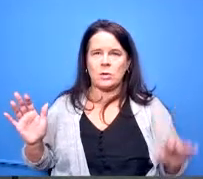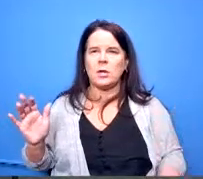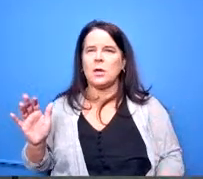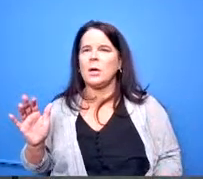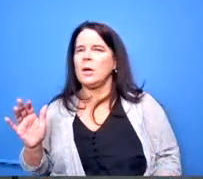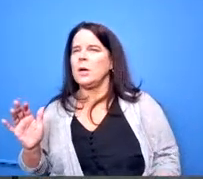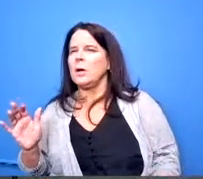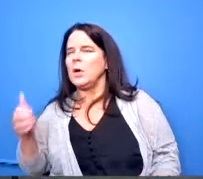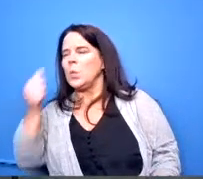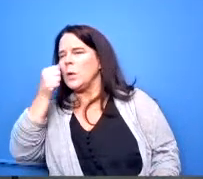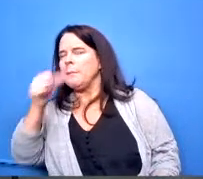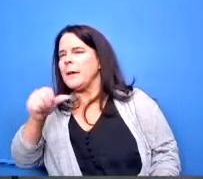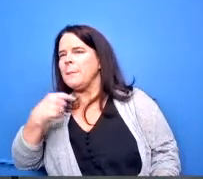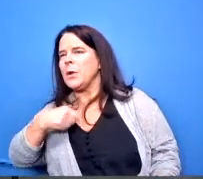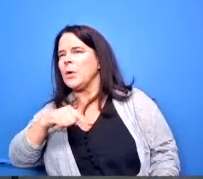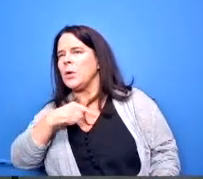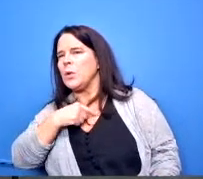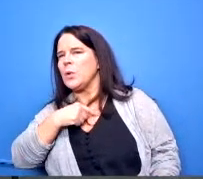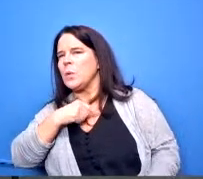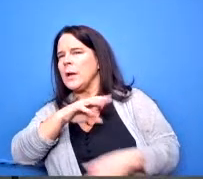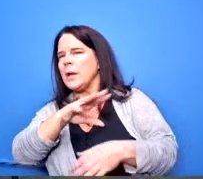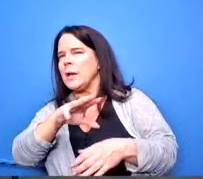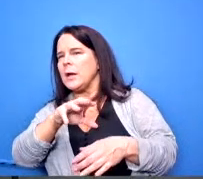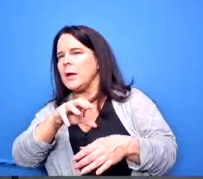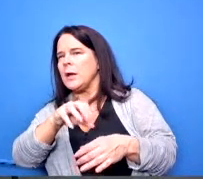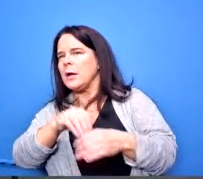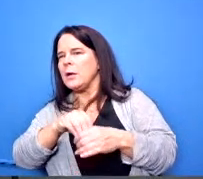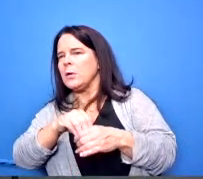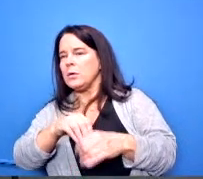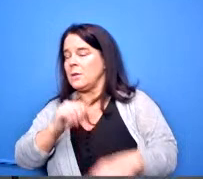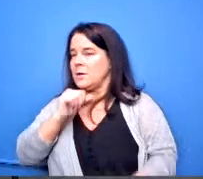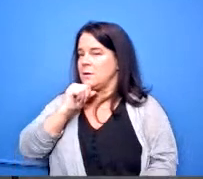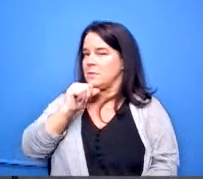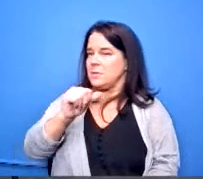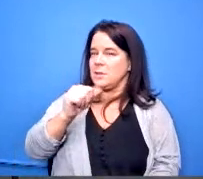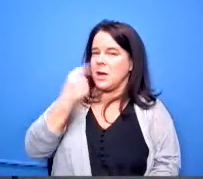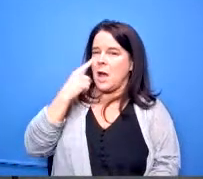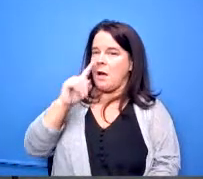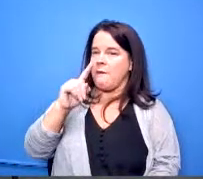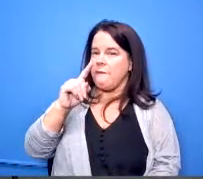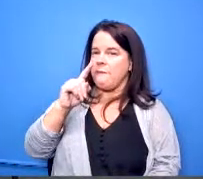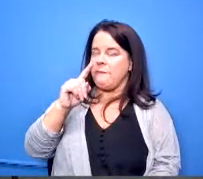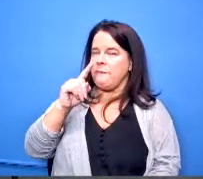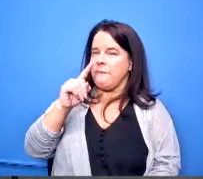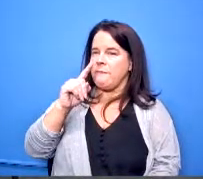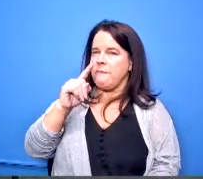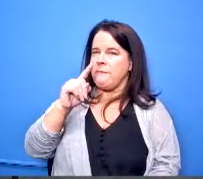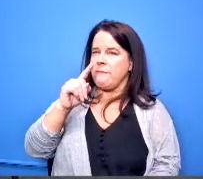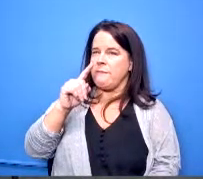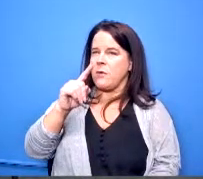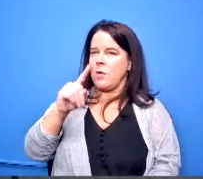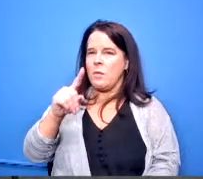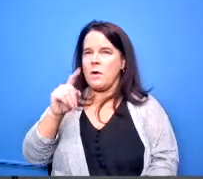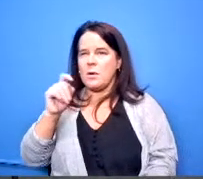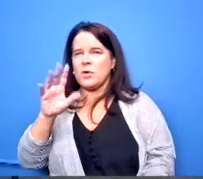we paid we included warranty not on not on the things that are now 115 buses not on the